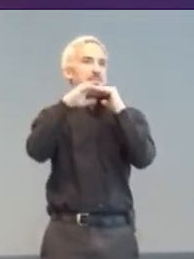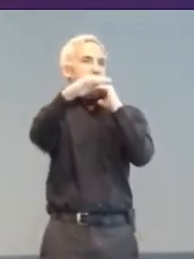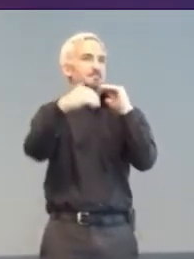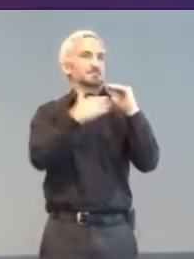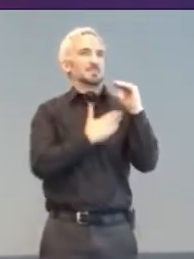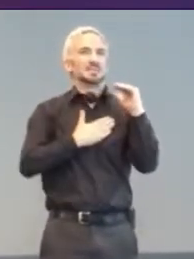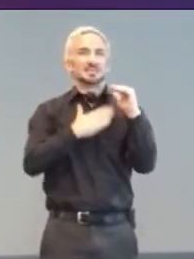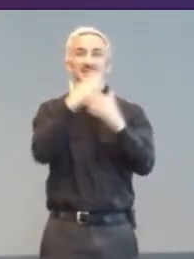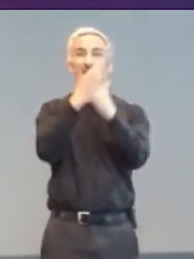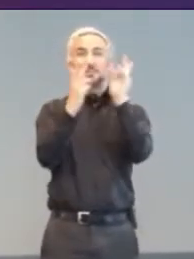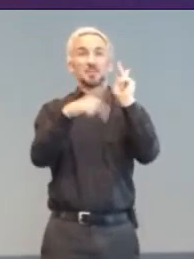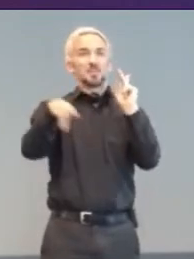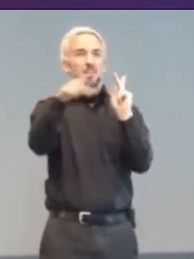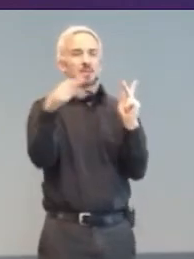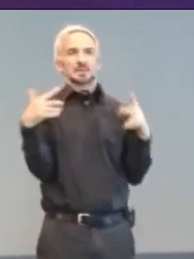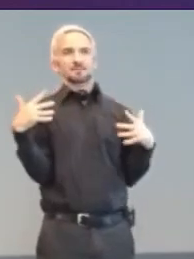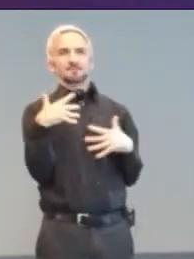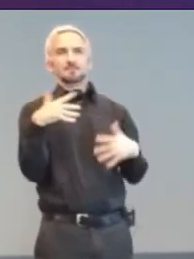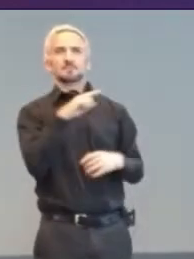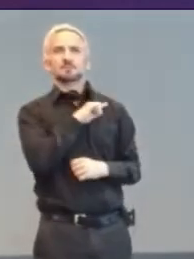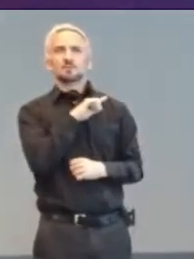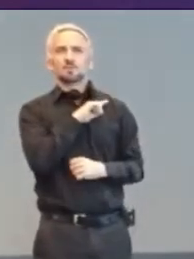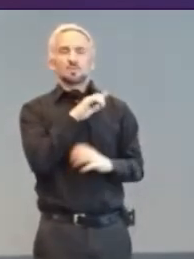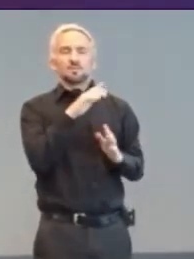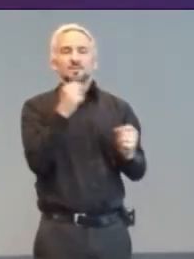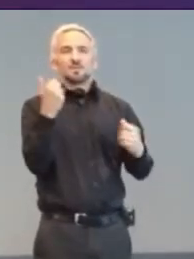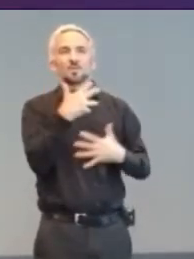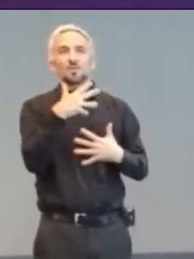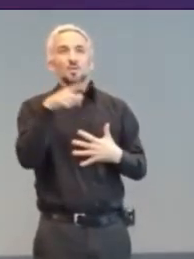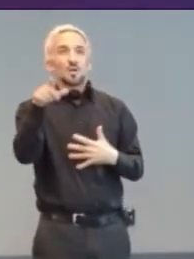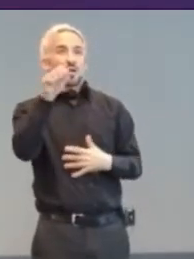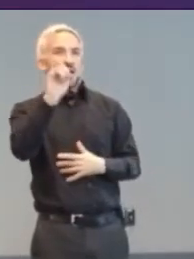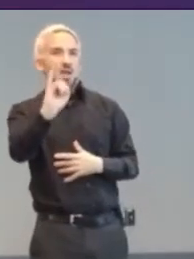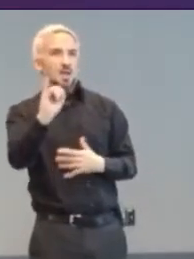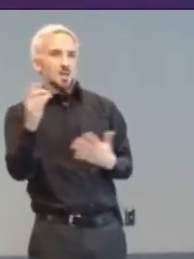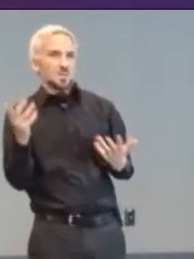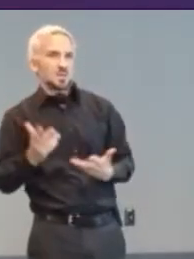fearful of A.I. as they were of computers in the 1970s and 80s.